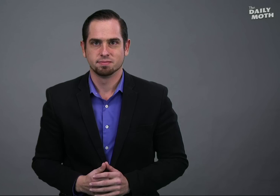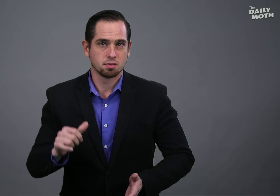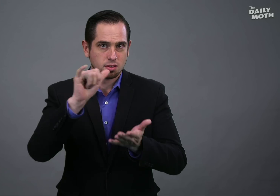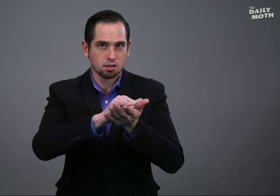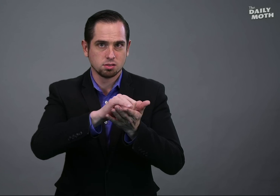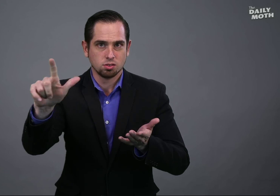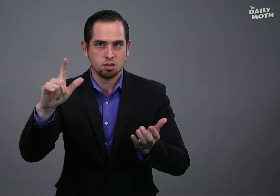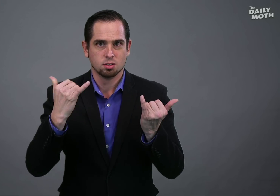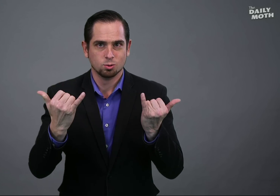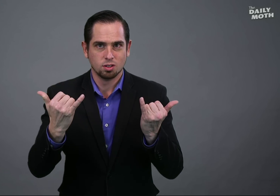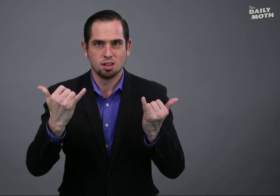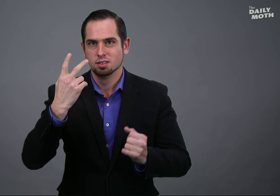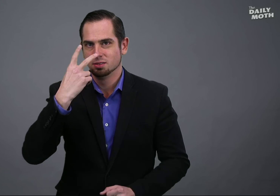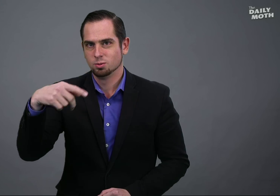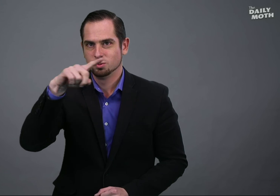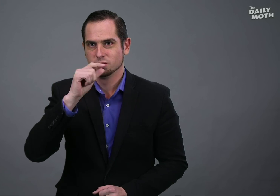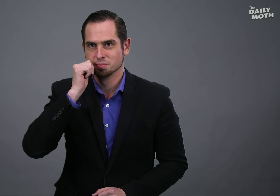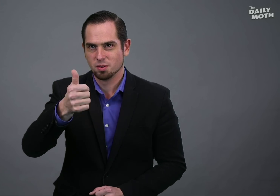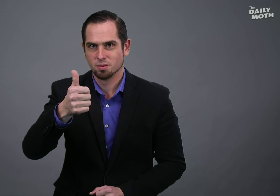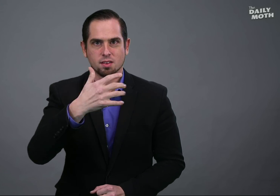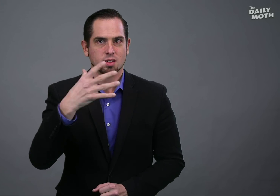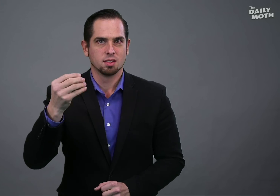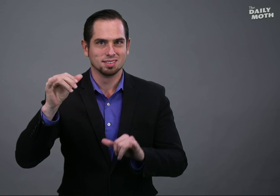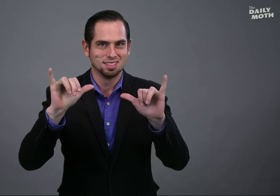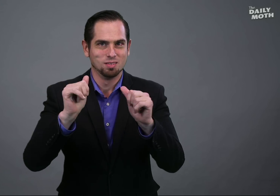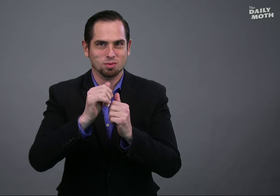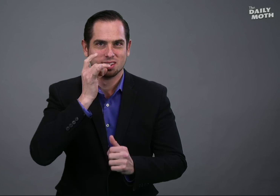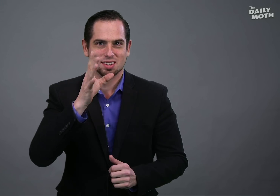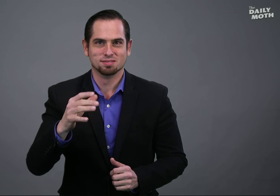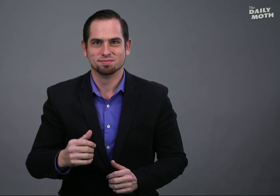That is all for today. See you tomorrow and stay with the light!